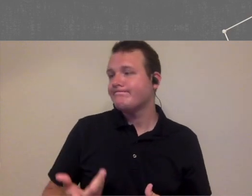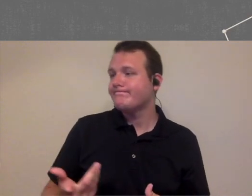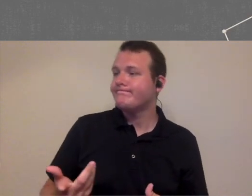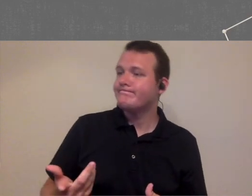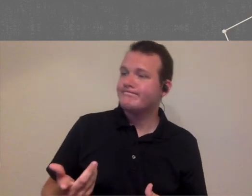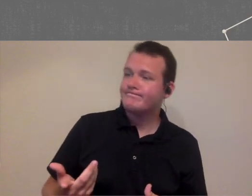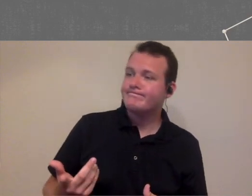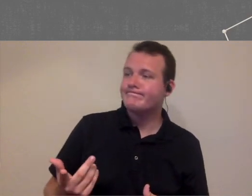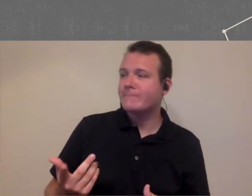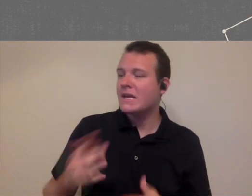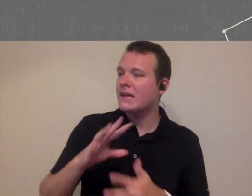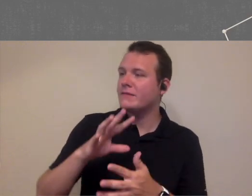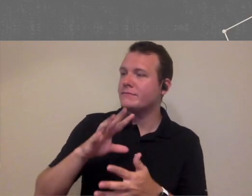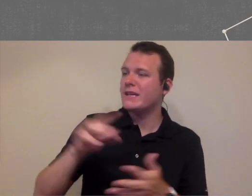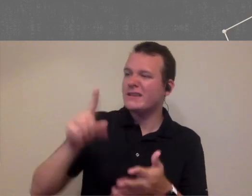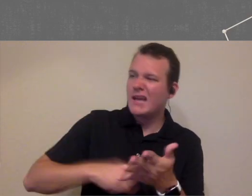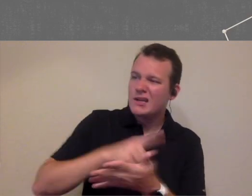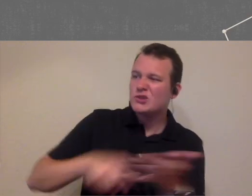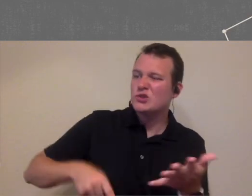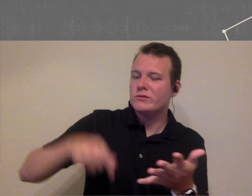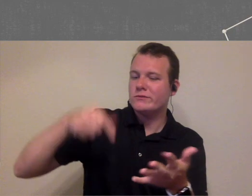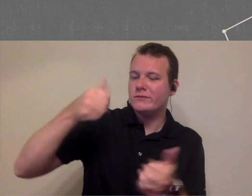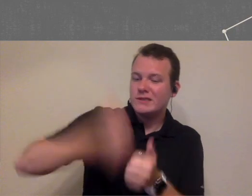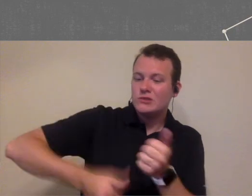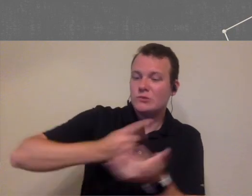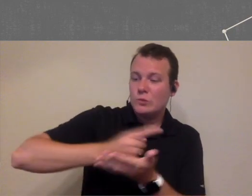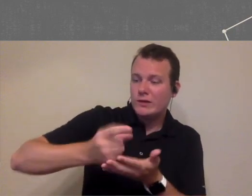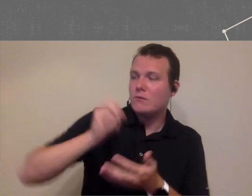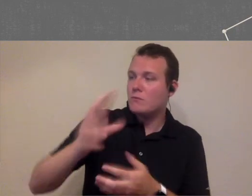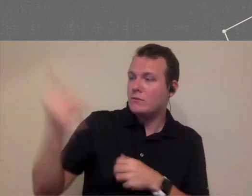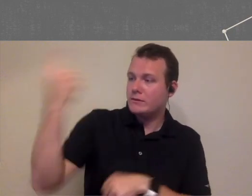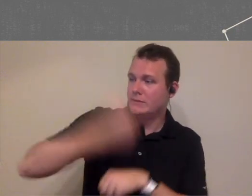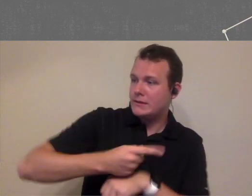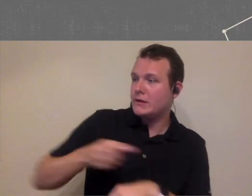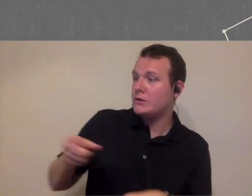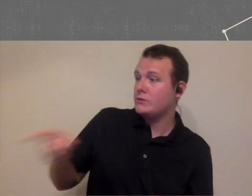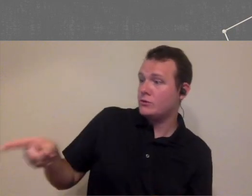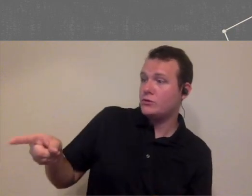have so many you have so many cancellations per week or per day that